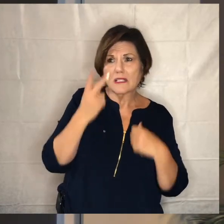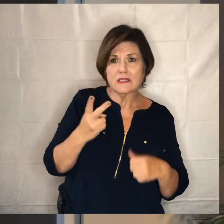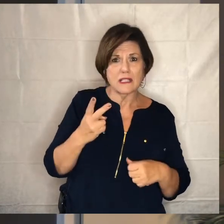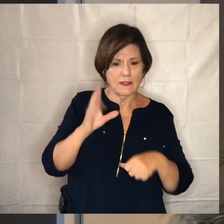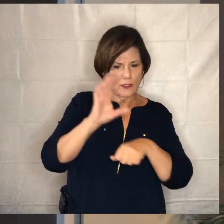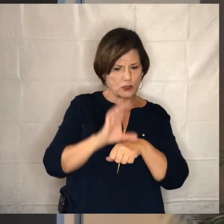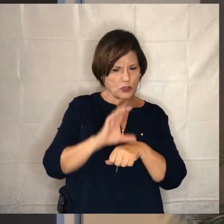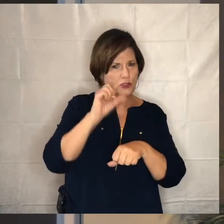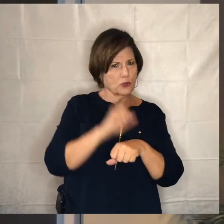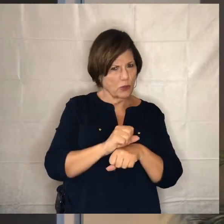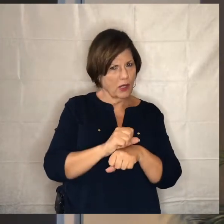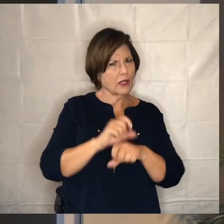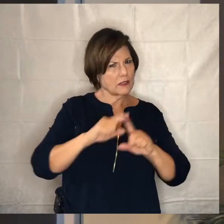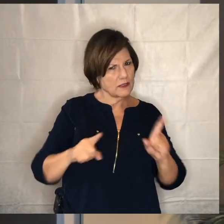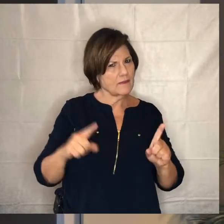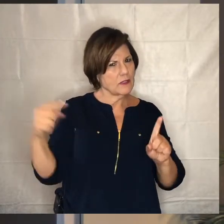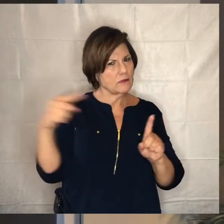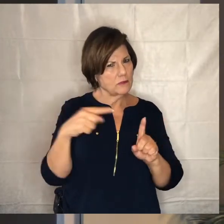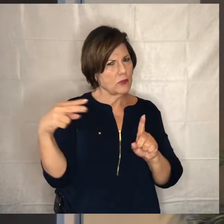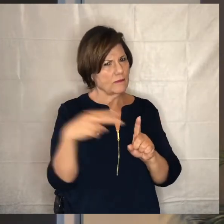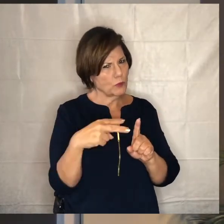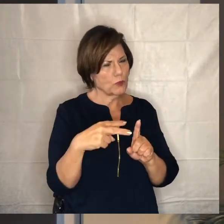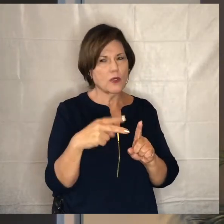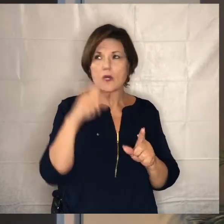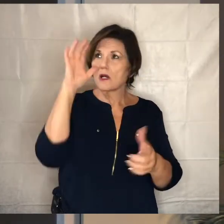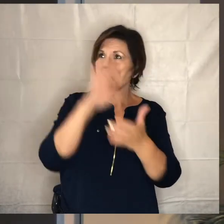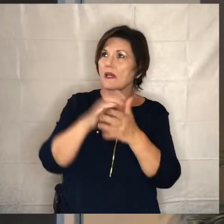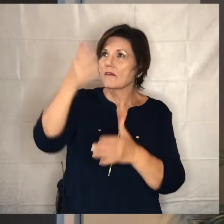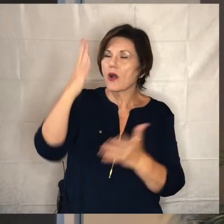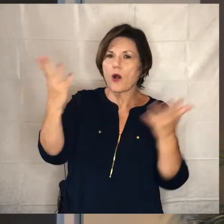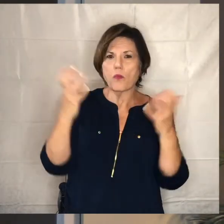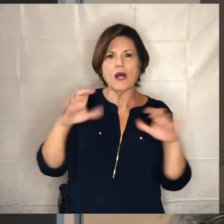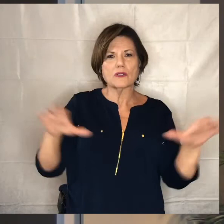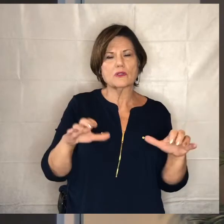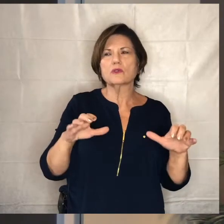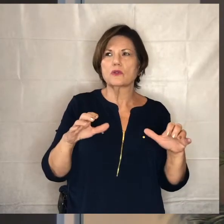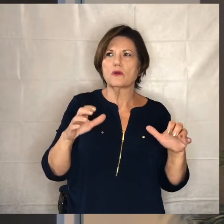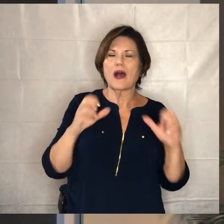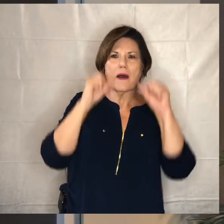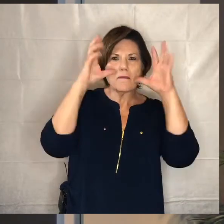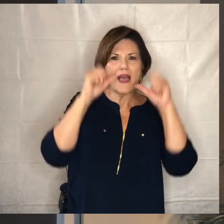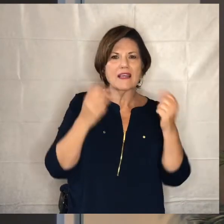differently as well how do we begin to believe that god wants to do amazing and profound things in the work